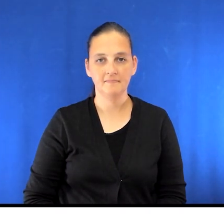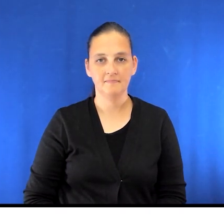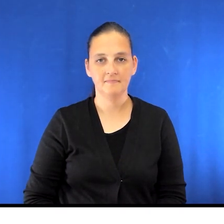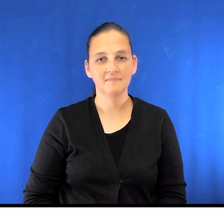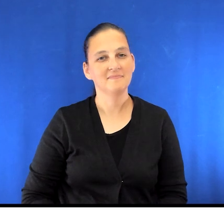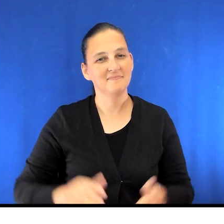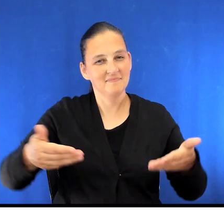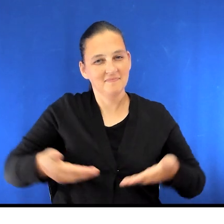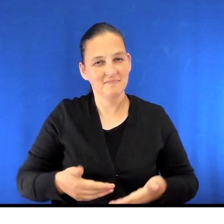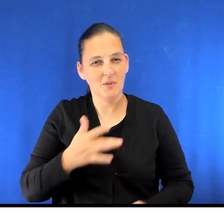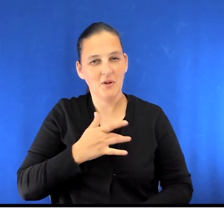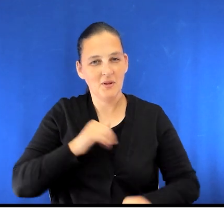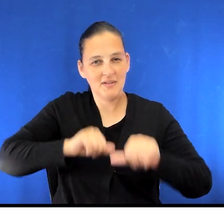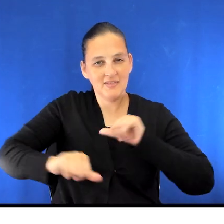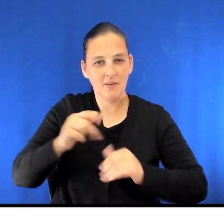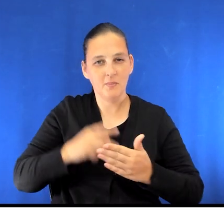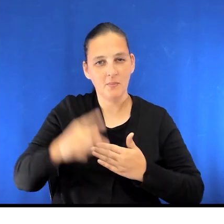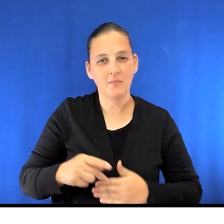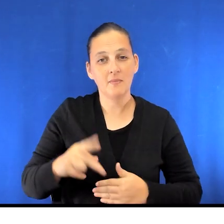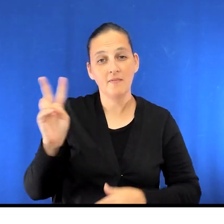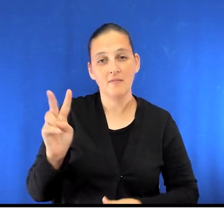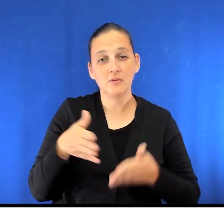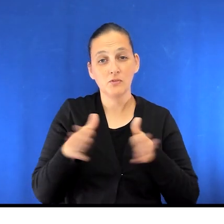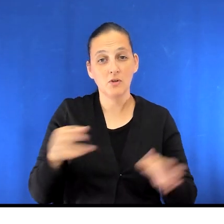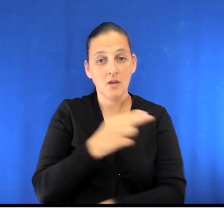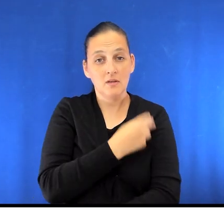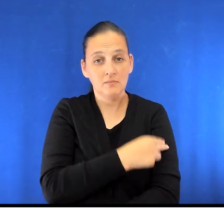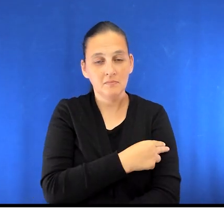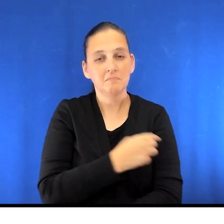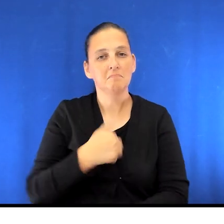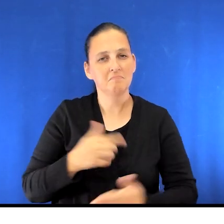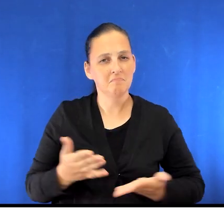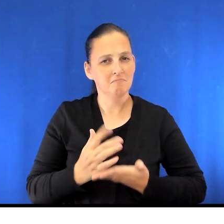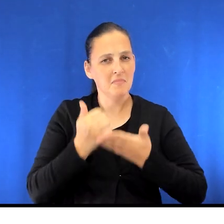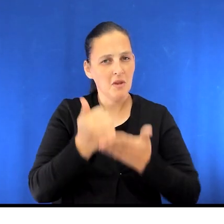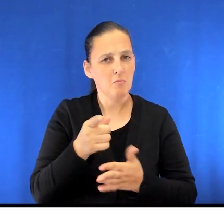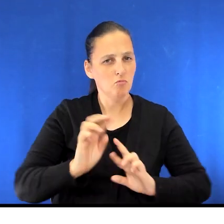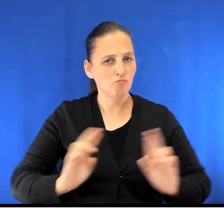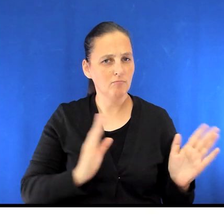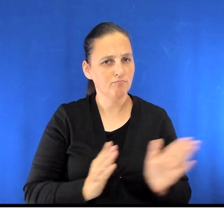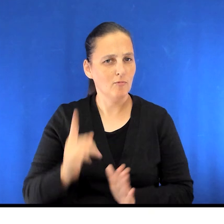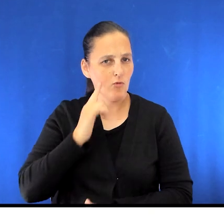Welcome to the Cardiac Sciences Program at Vancouver General Hospital. We're here to help you prepare for your heart surgery.